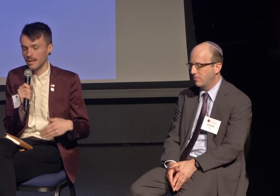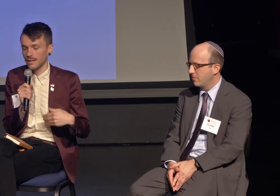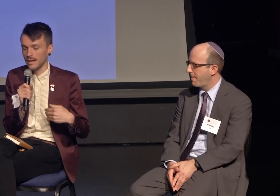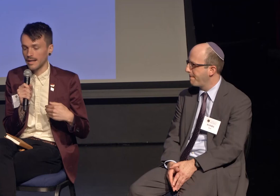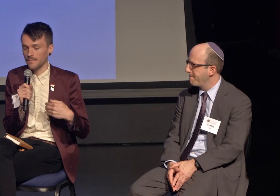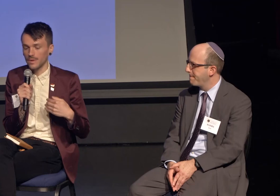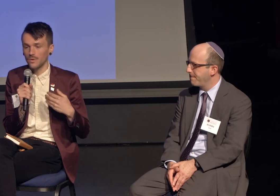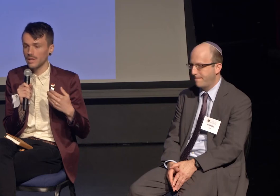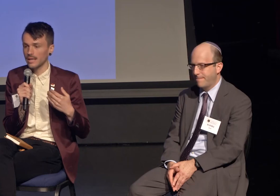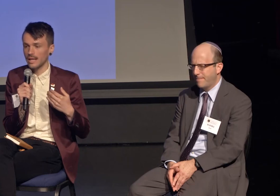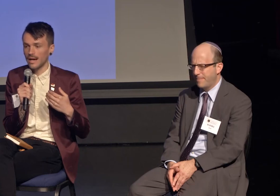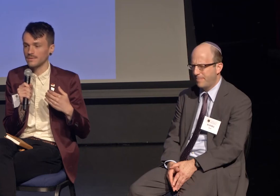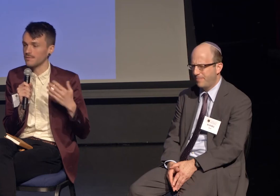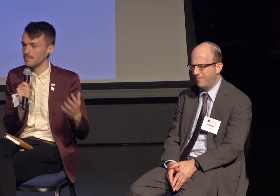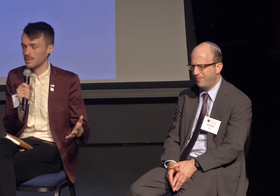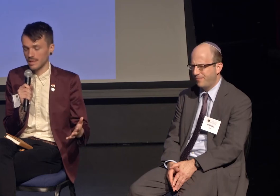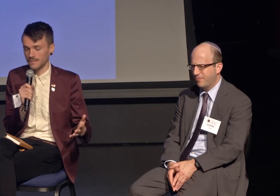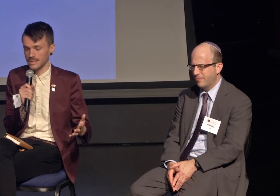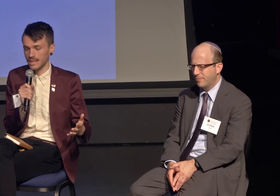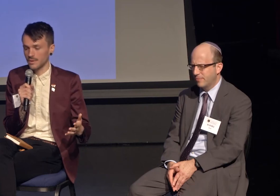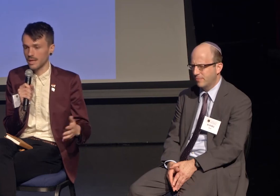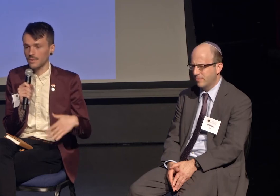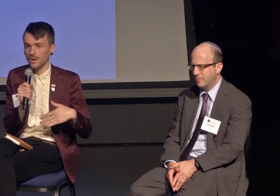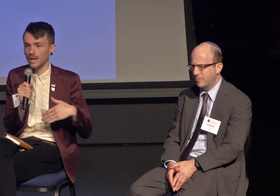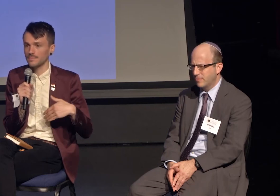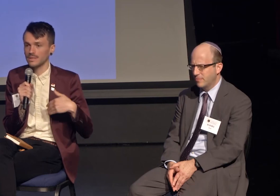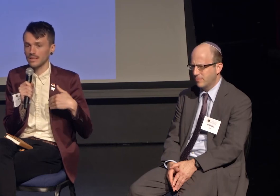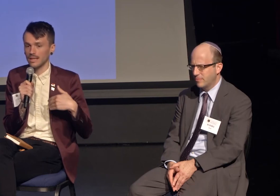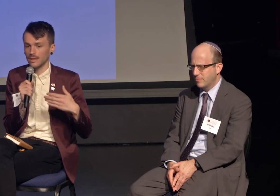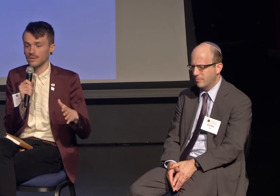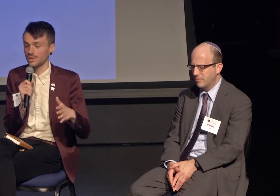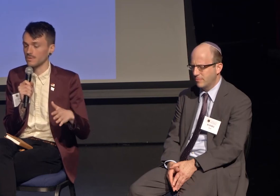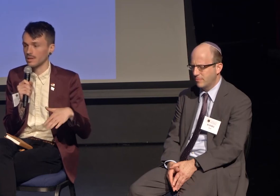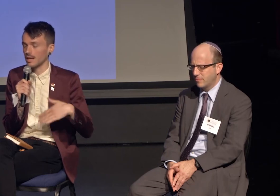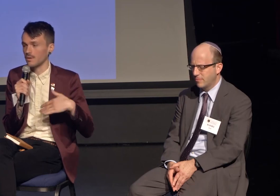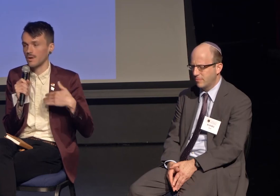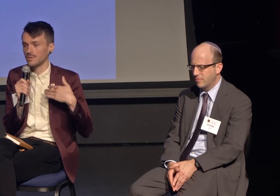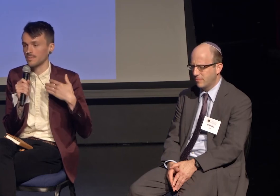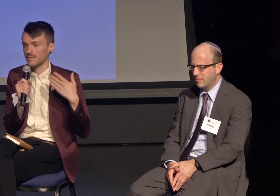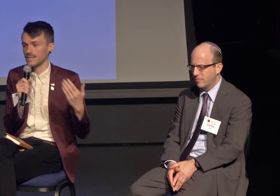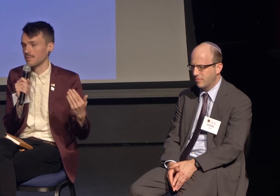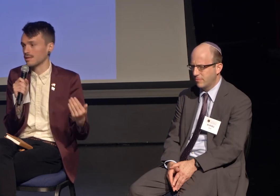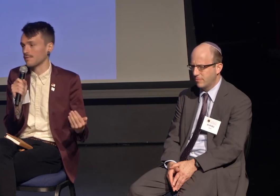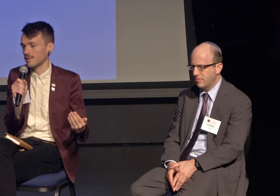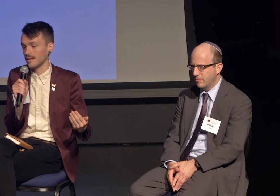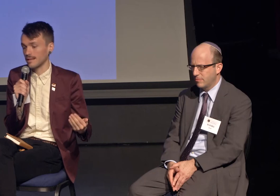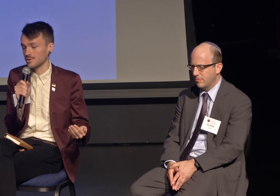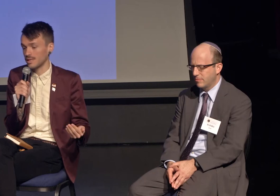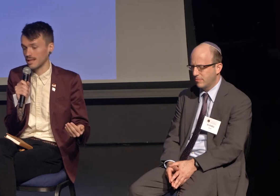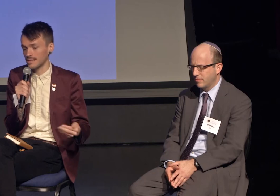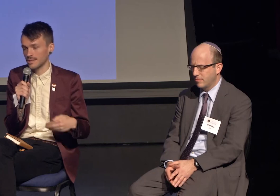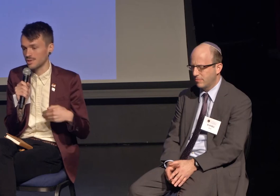that you can have different beliefs, that you can grow up to believe something differently than she does."